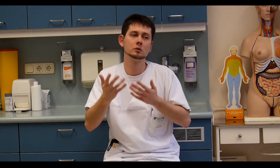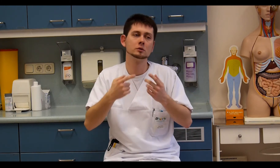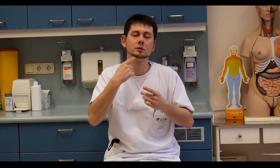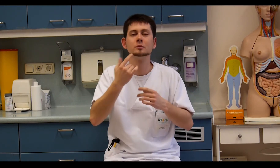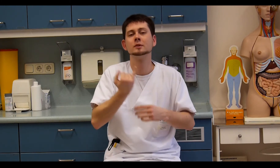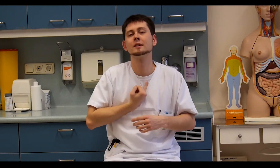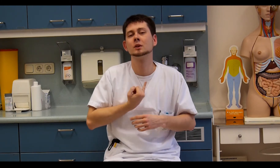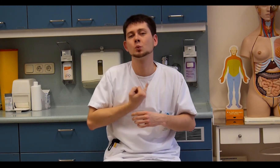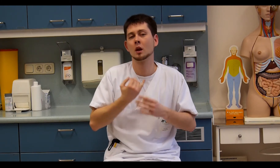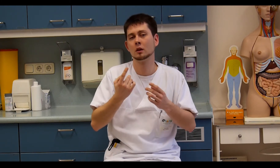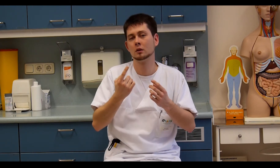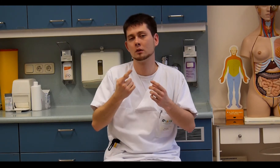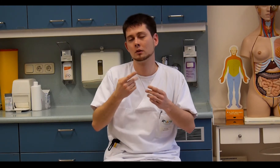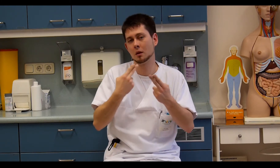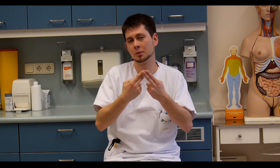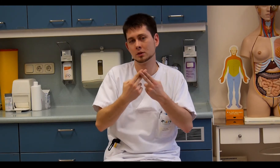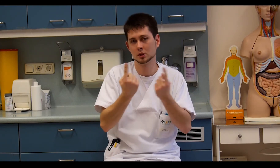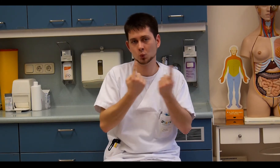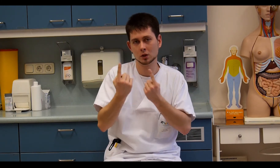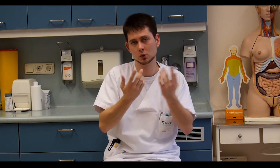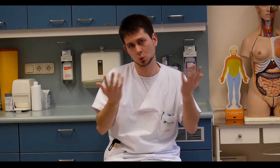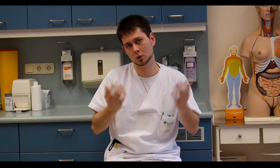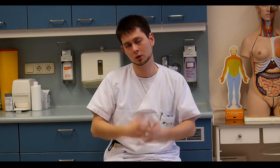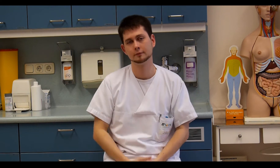... this is individual and also depends on the situation ...